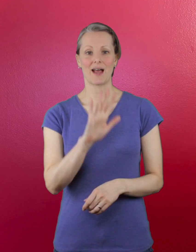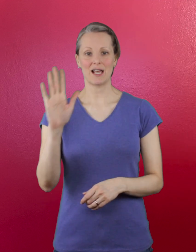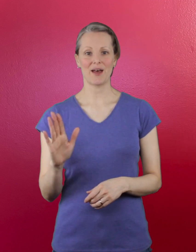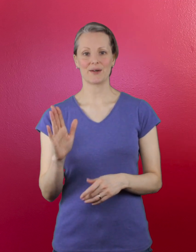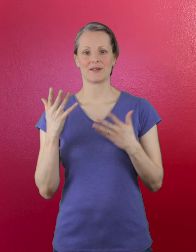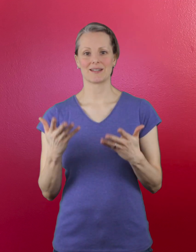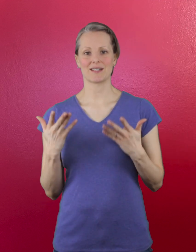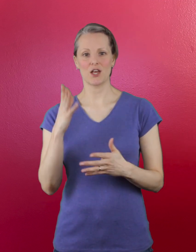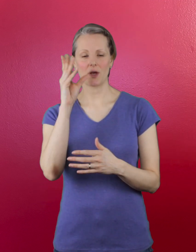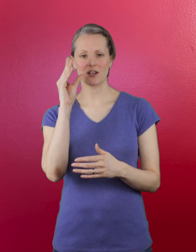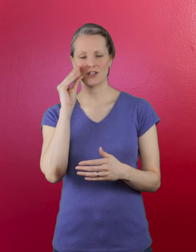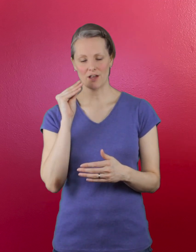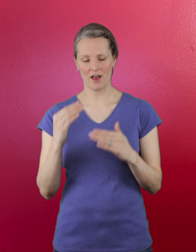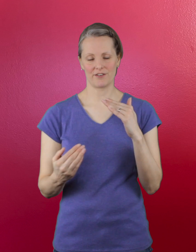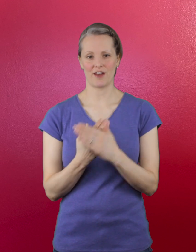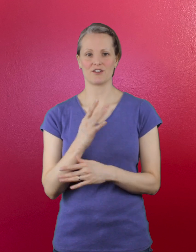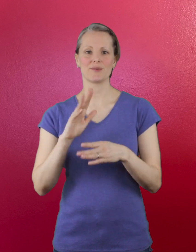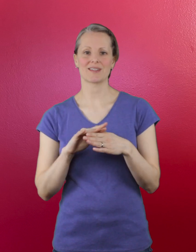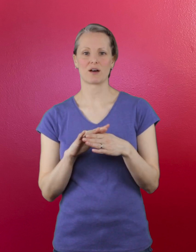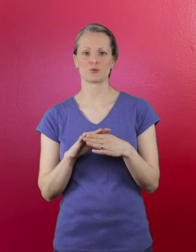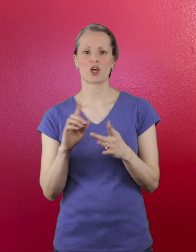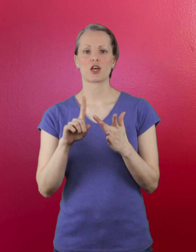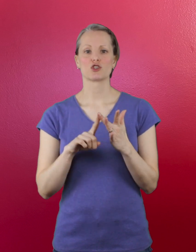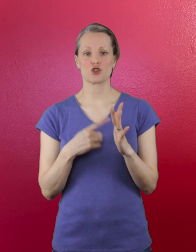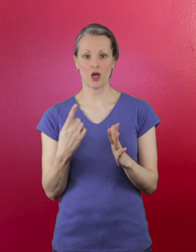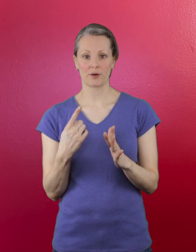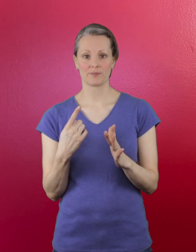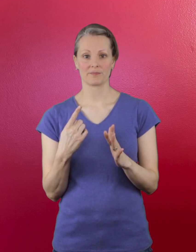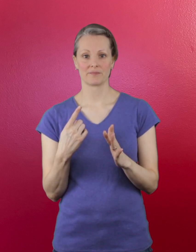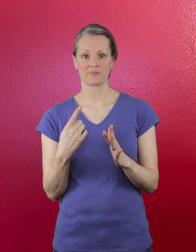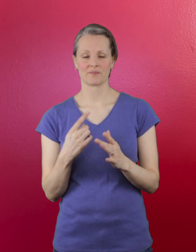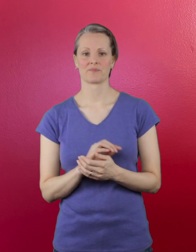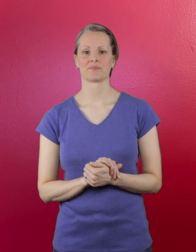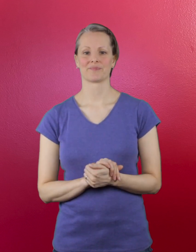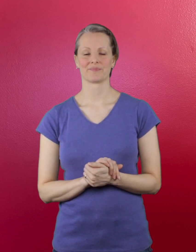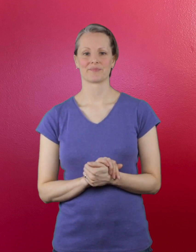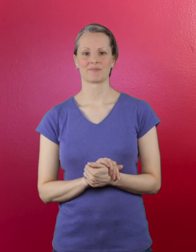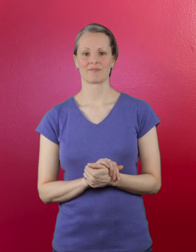Hello, today we're going to learn a new sound j.